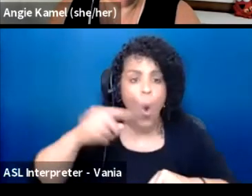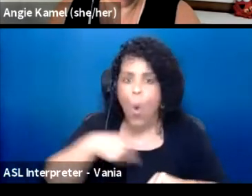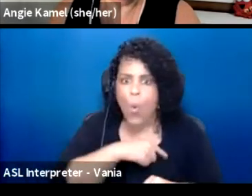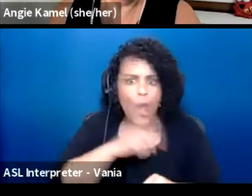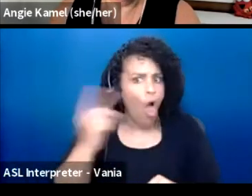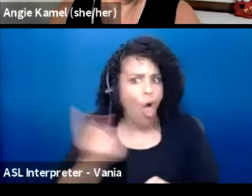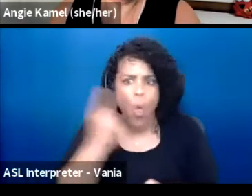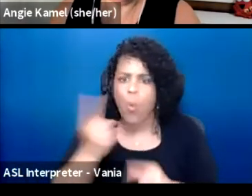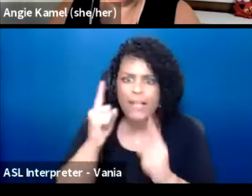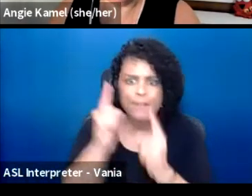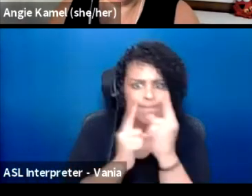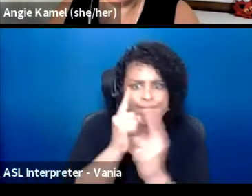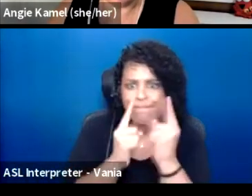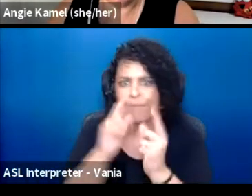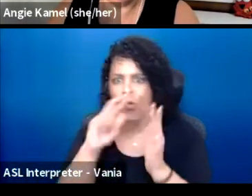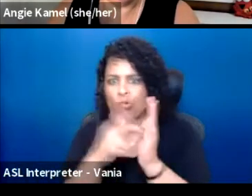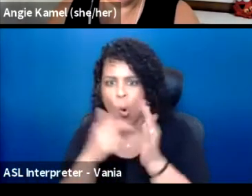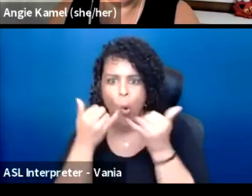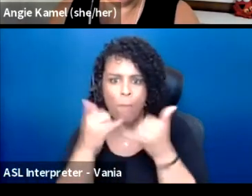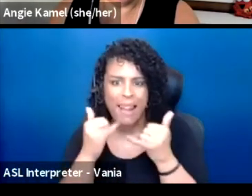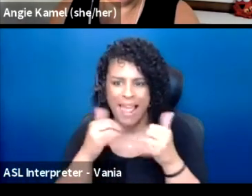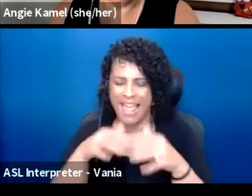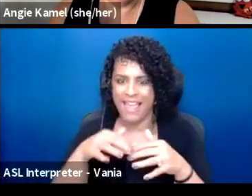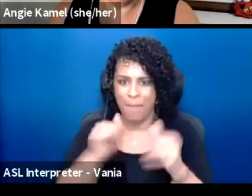in every single core subject. So we learned about..